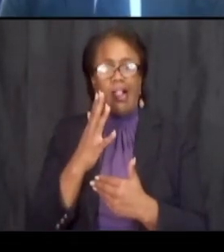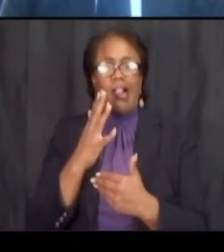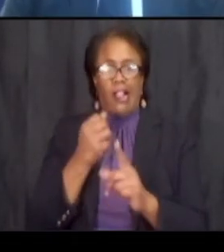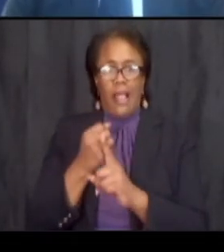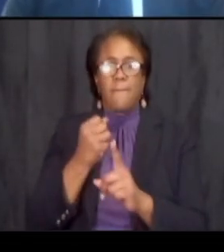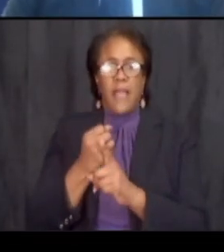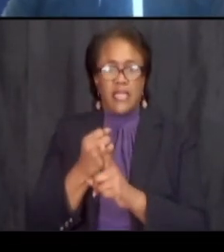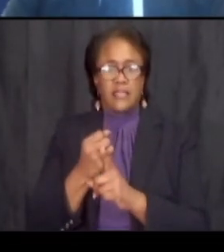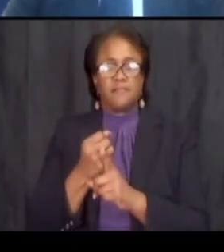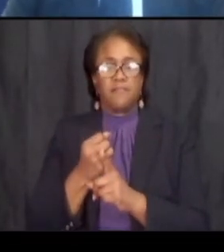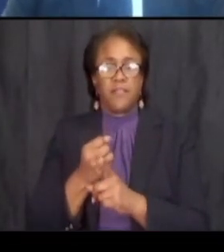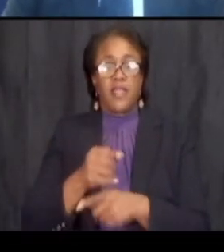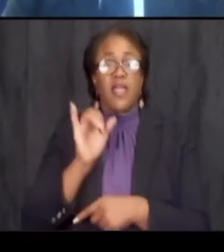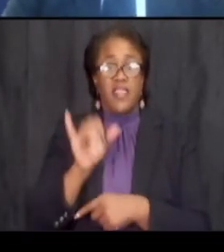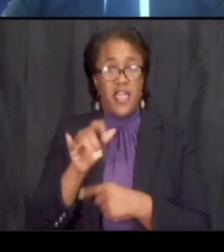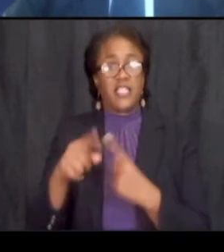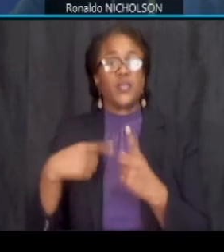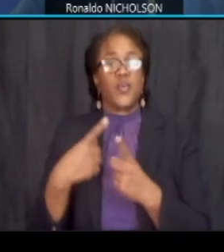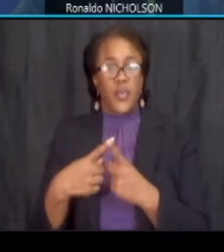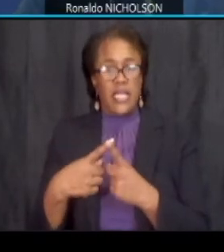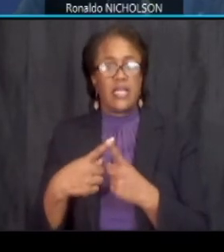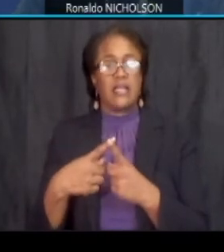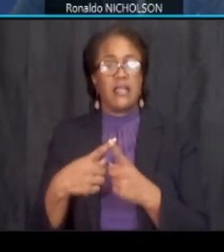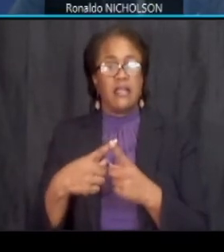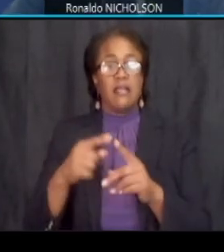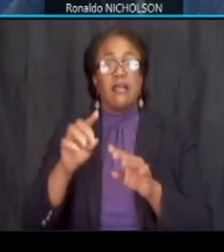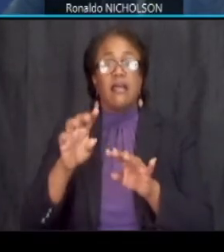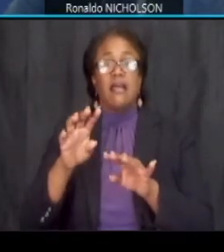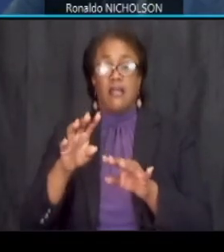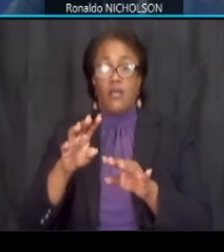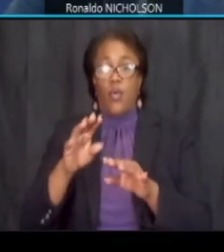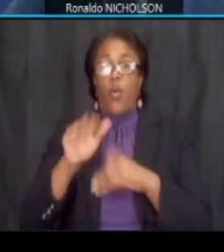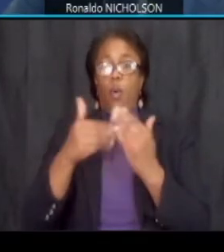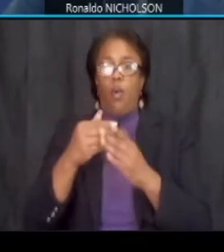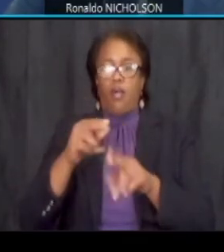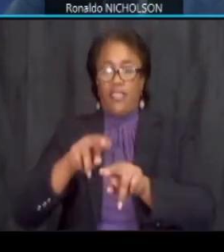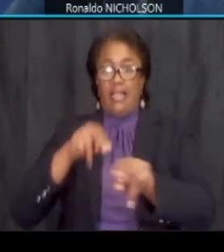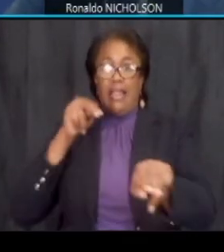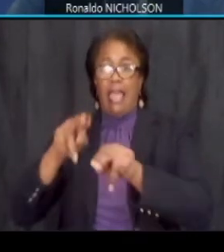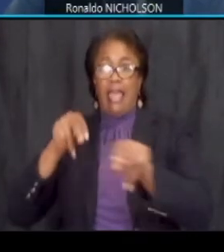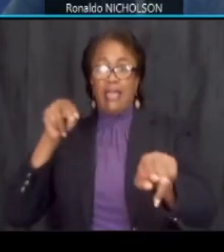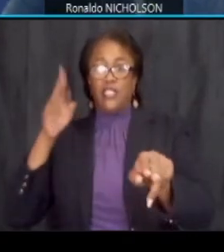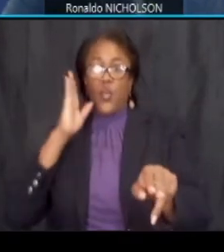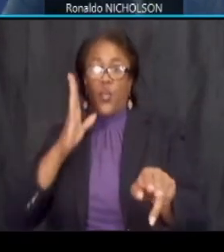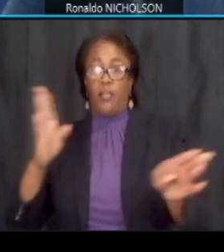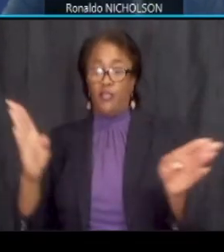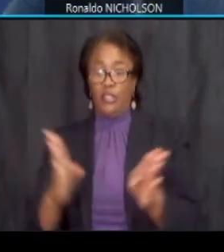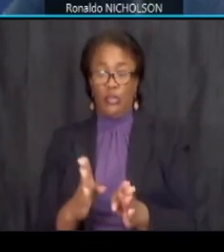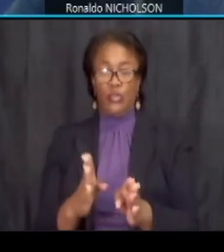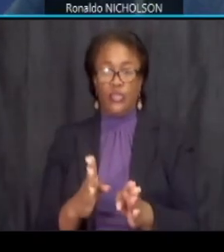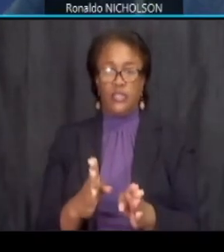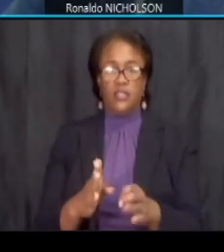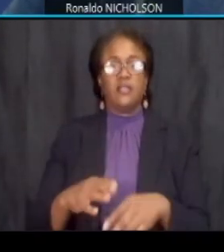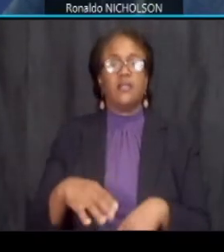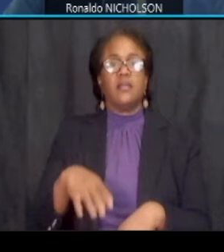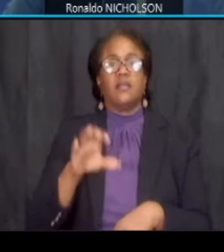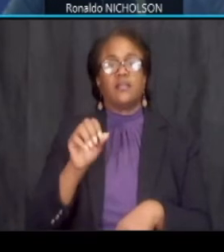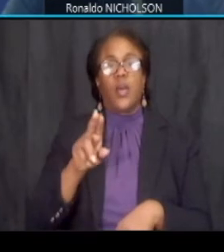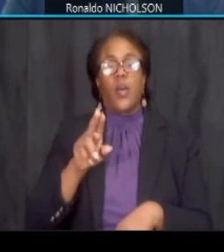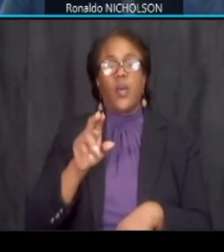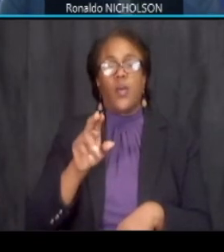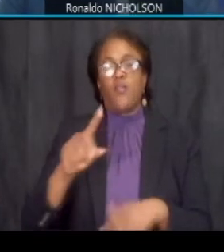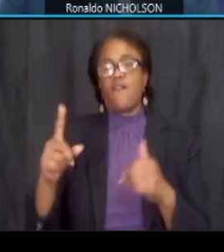that's when these lanes will be reduced as i said the first phase will be on the eastbound lanes